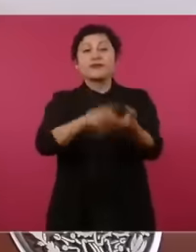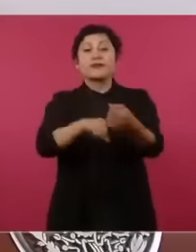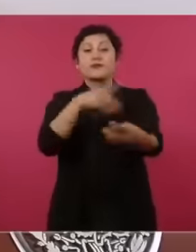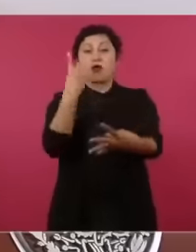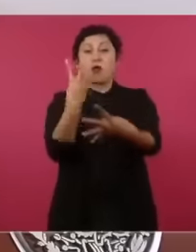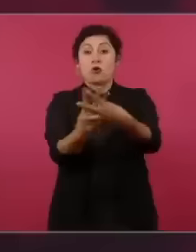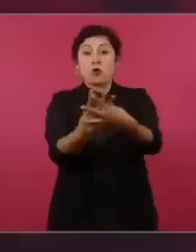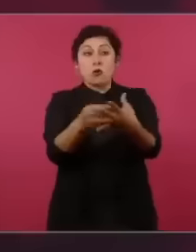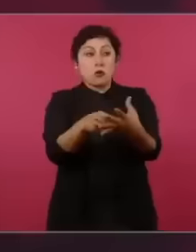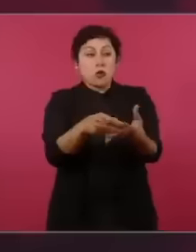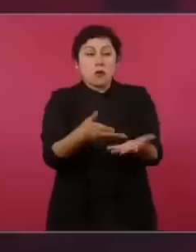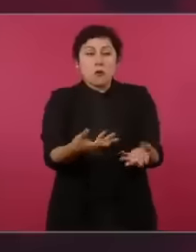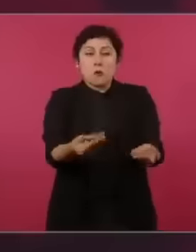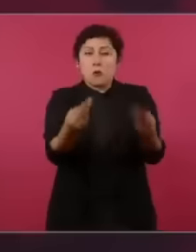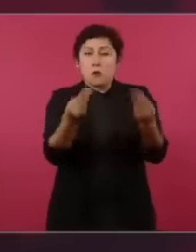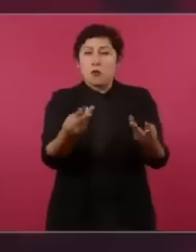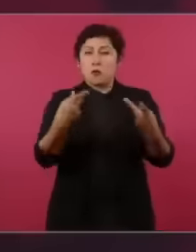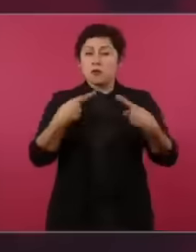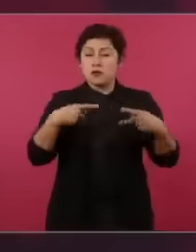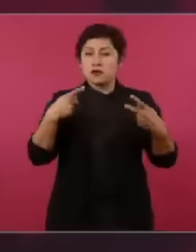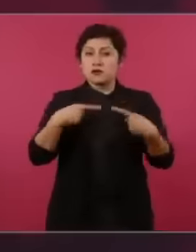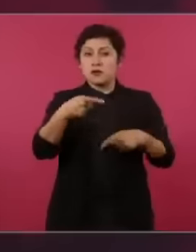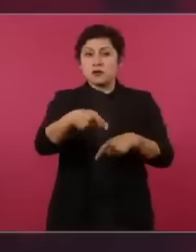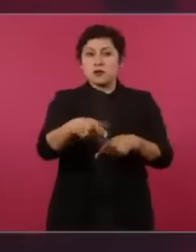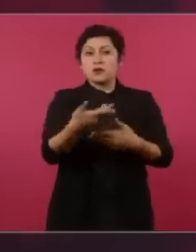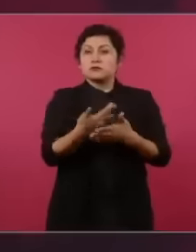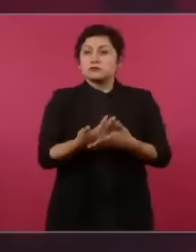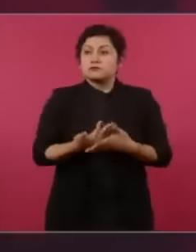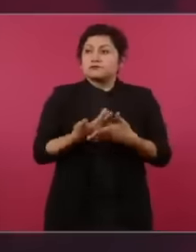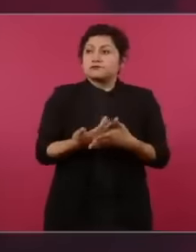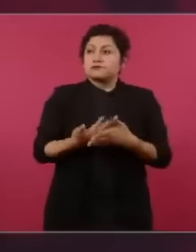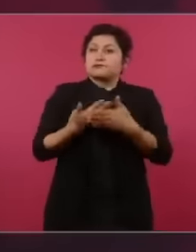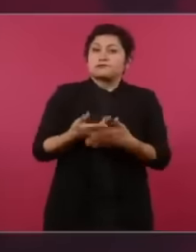condition have not been sentenced